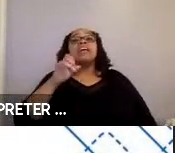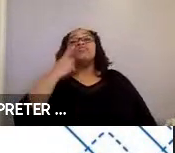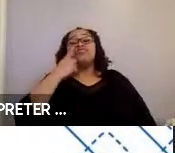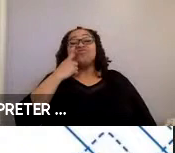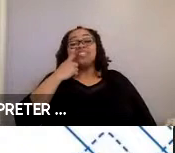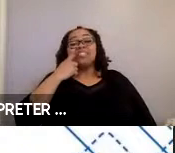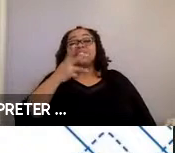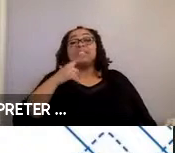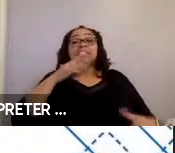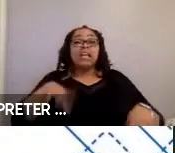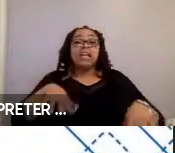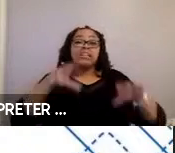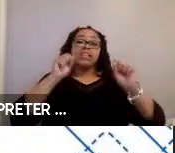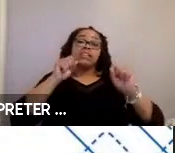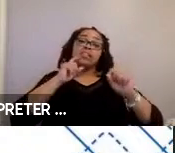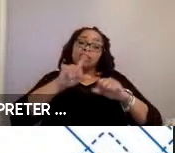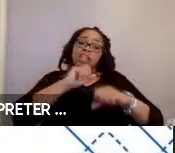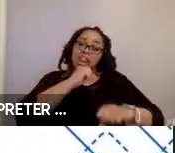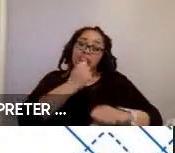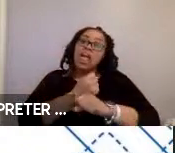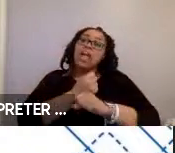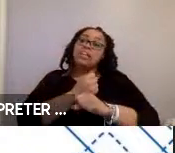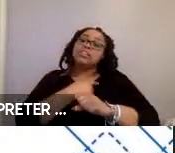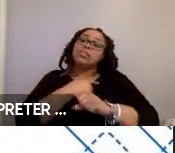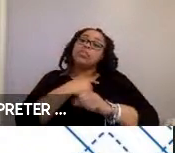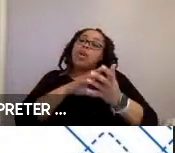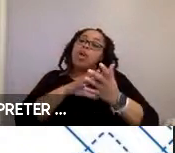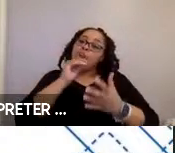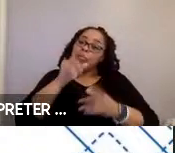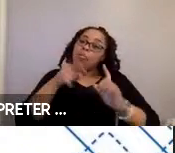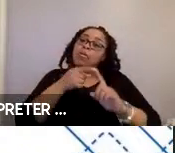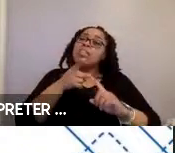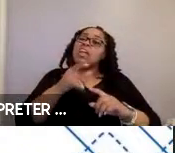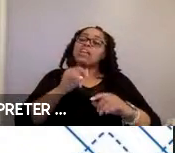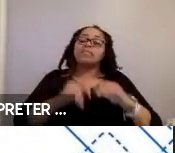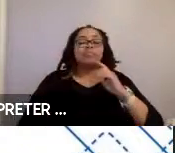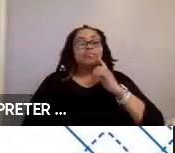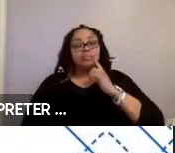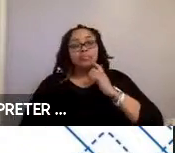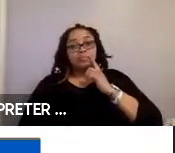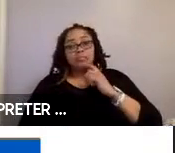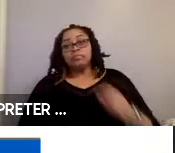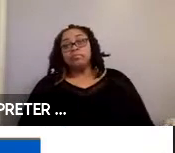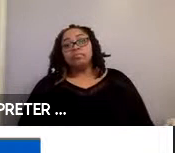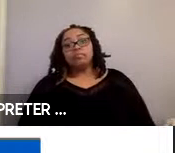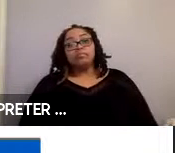adoption of the securement type. So, we wanted to learn more about it in the field. Thank